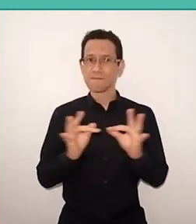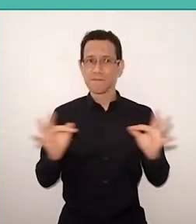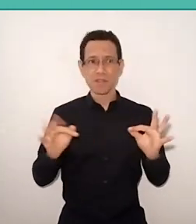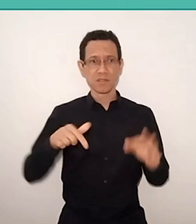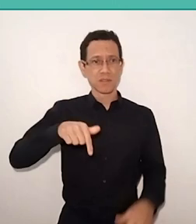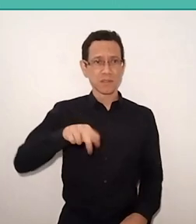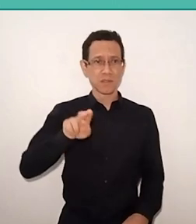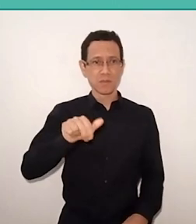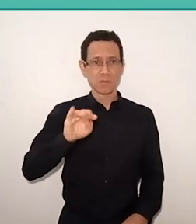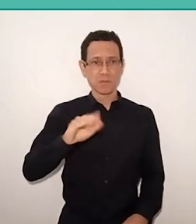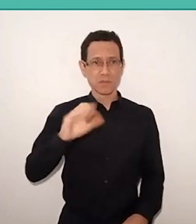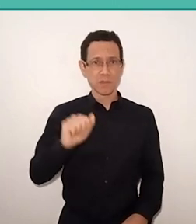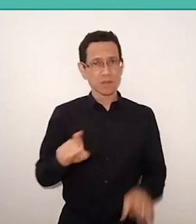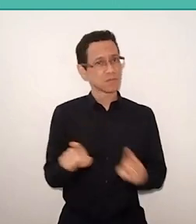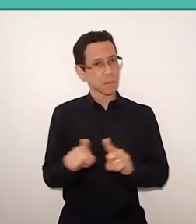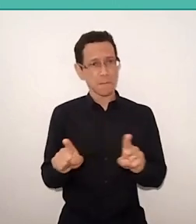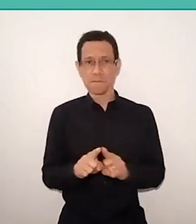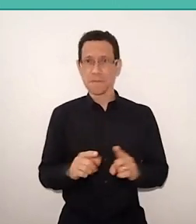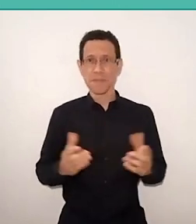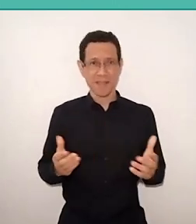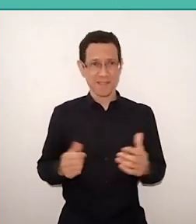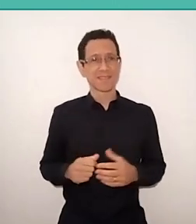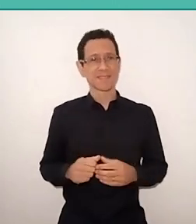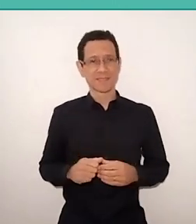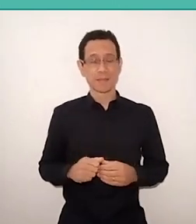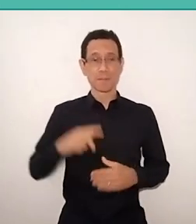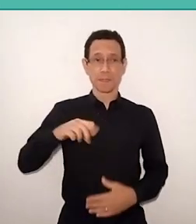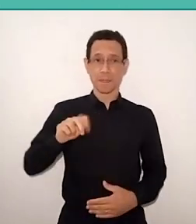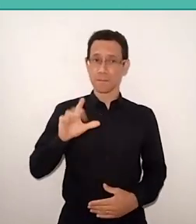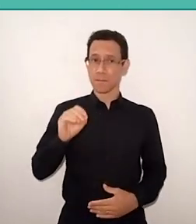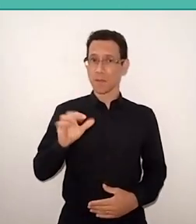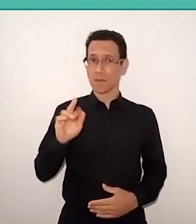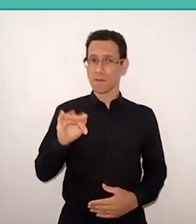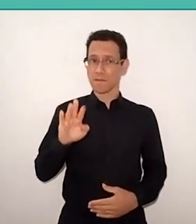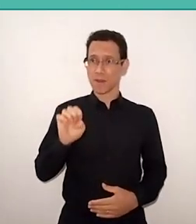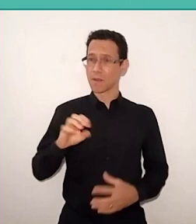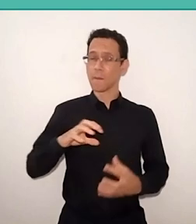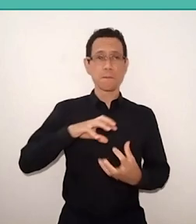therefore, Paulo Freire is considered today, in the world, it's not just in Brazil, in Brazil, not so much,